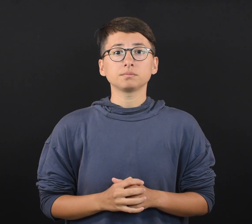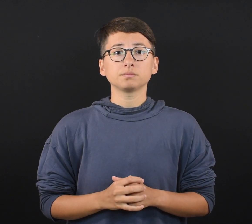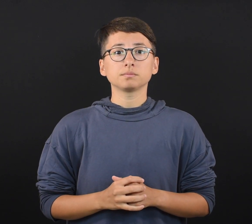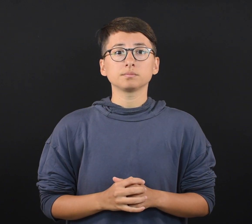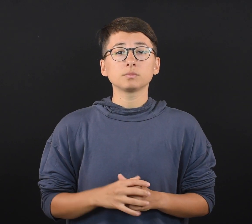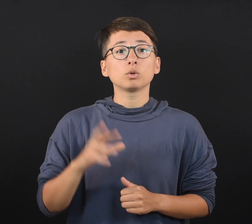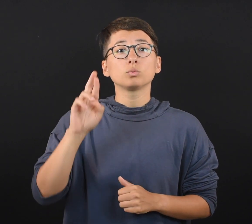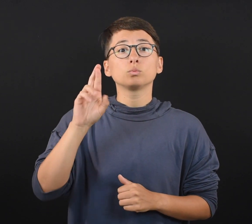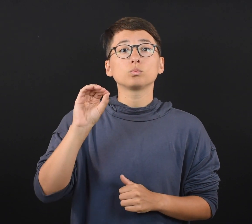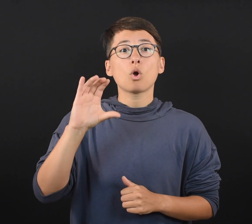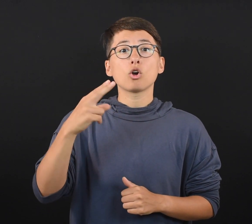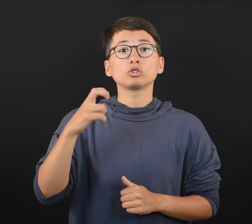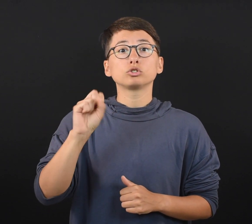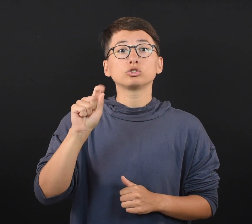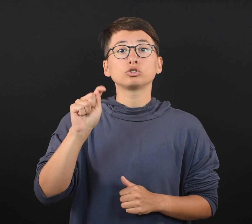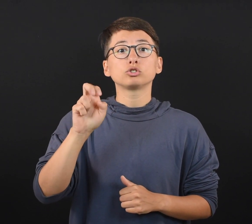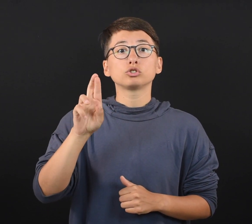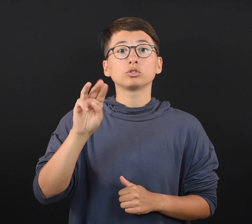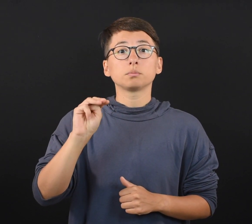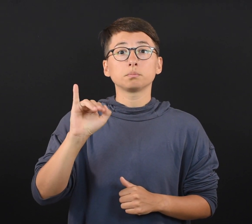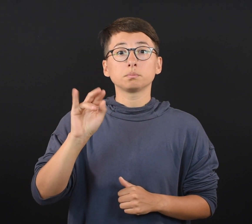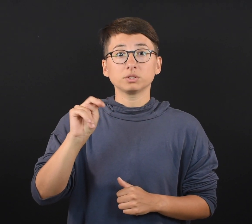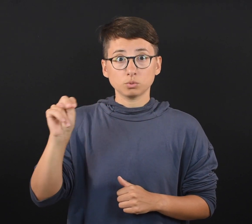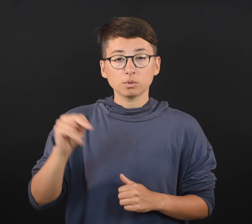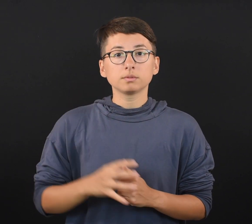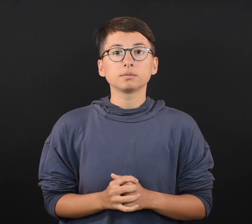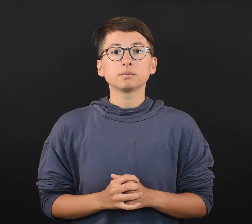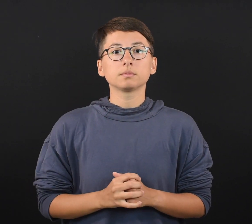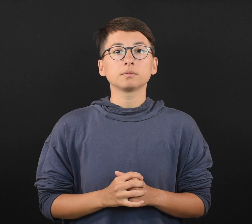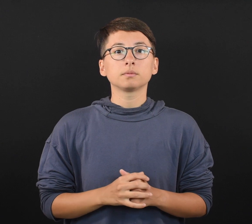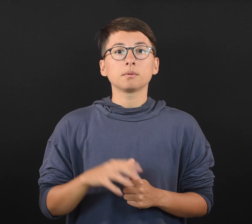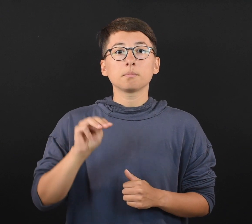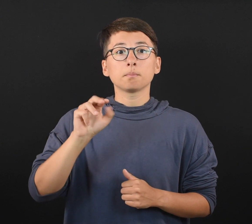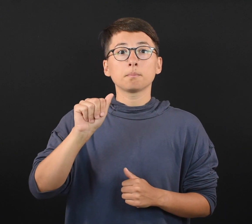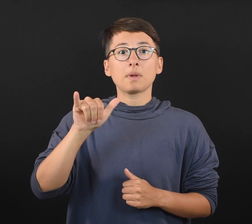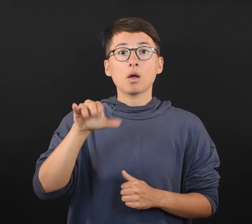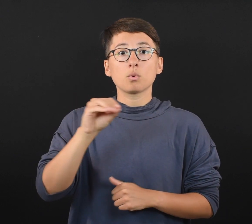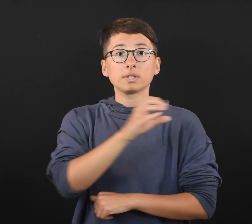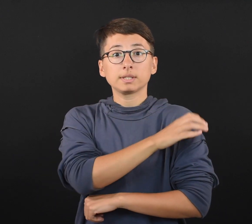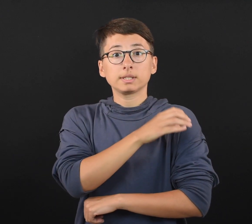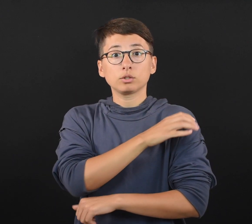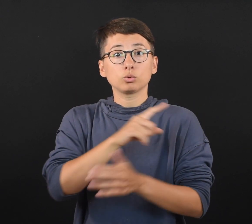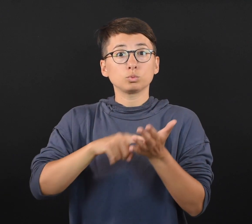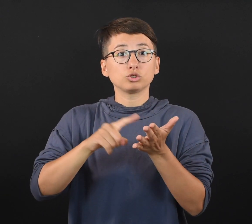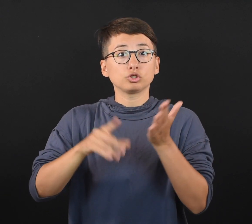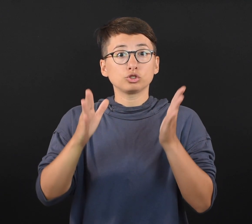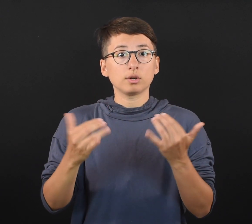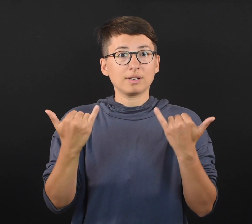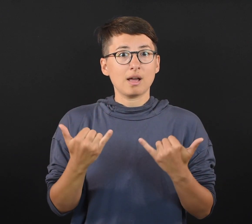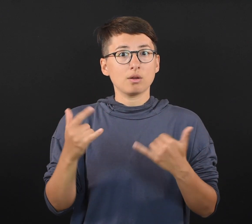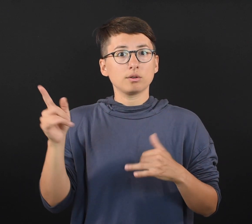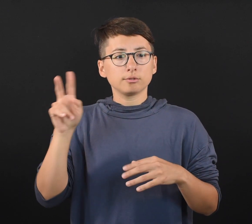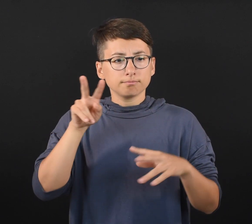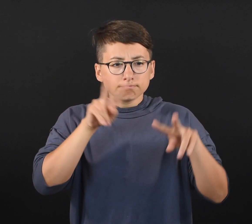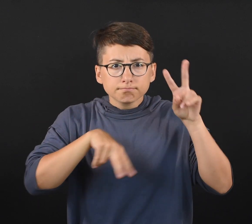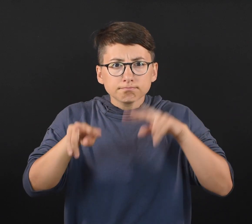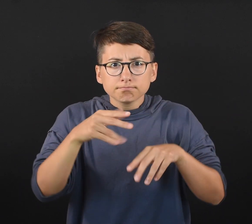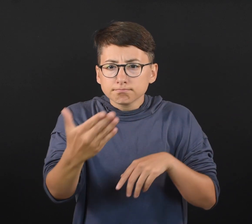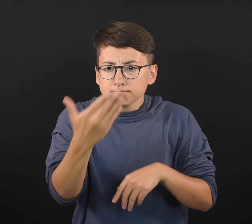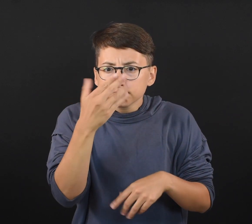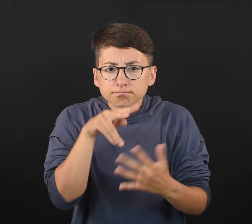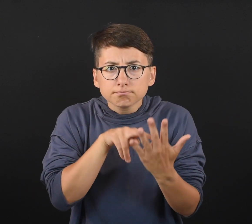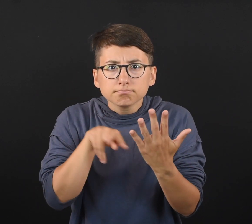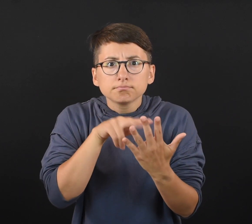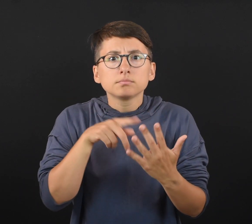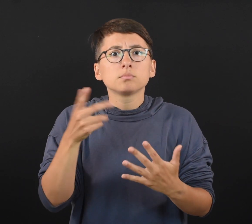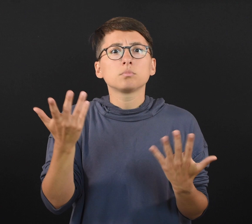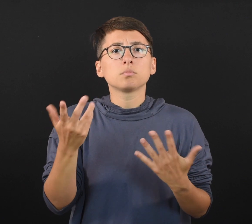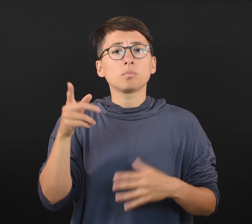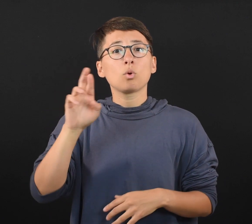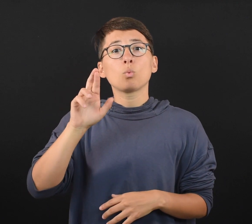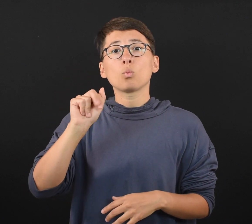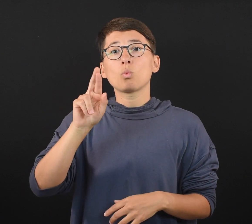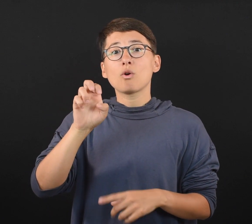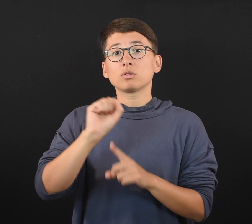Mayo Clinic researchers are taking a close look at rare cases of